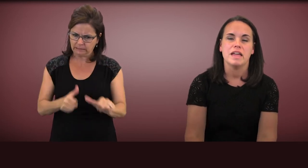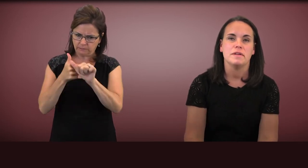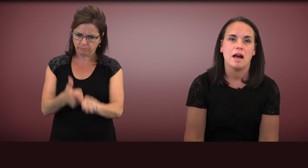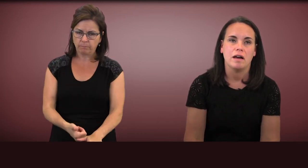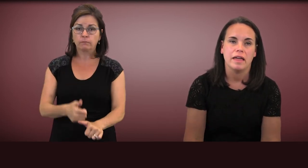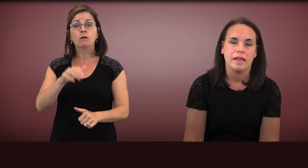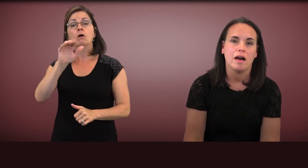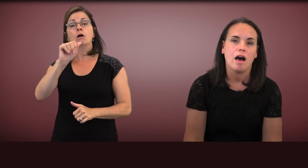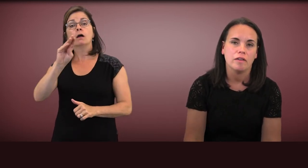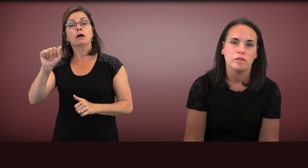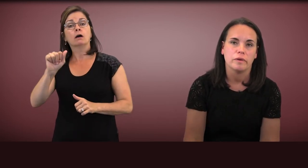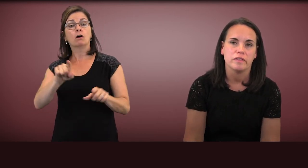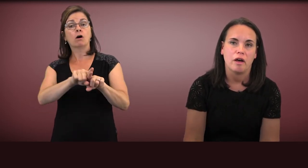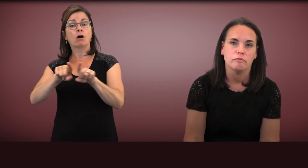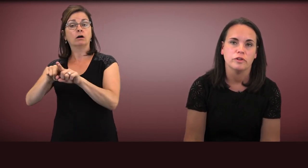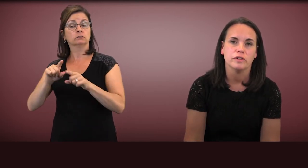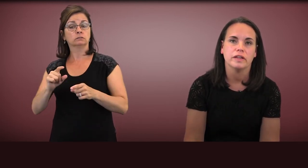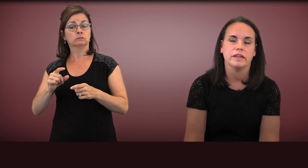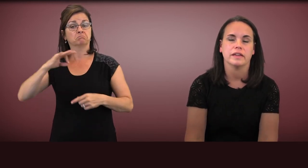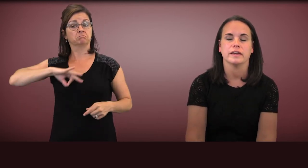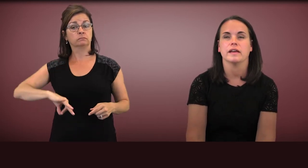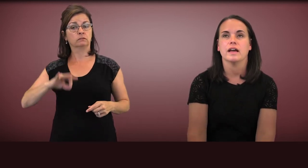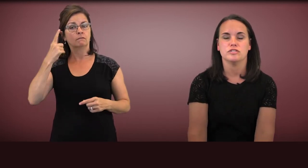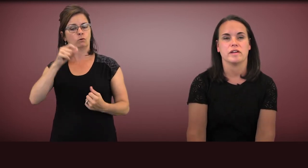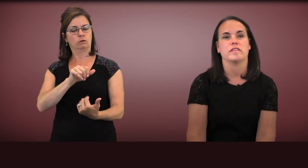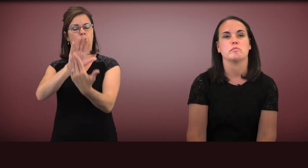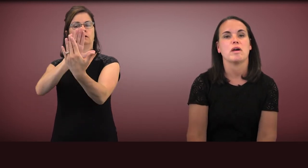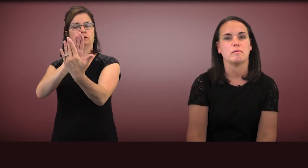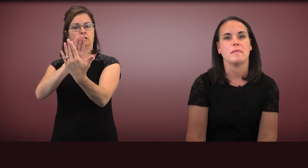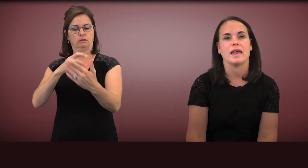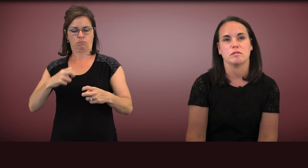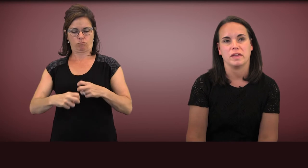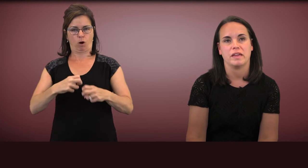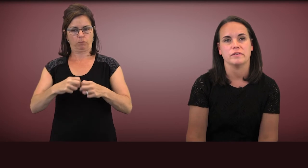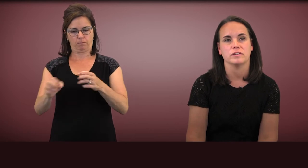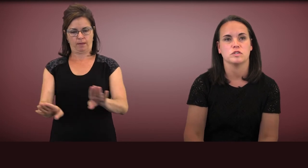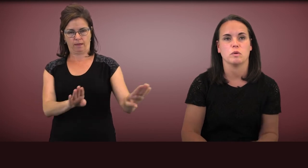ABA also is helpful in addressing problematic behaviors.